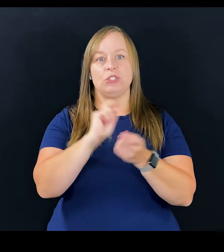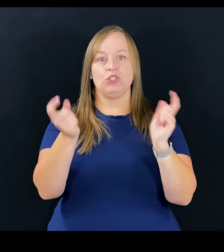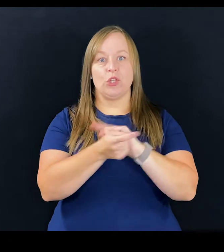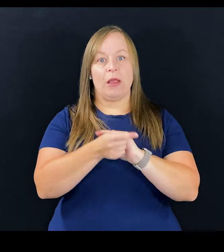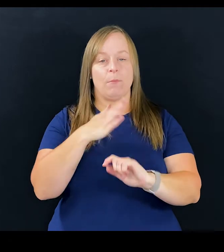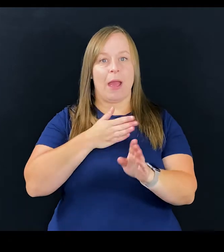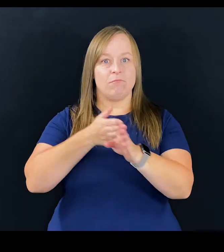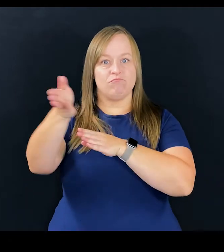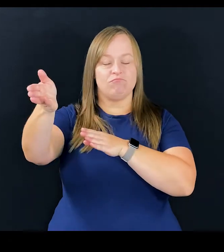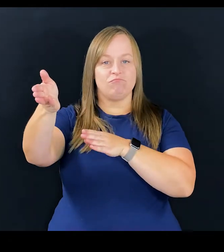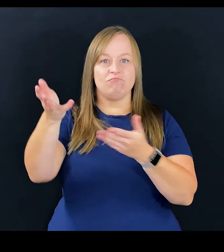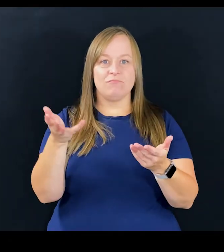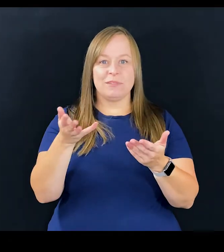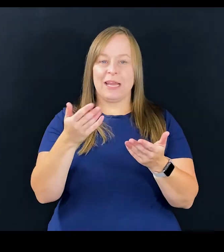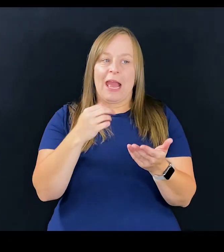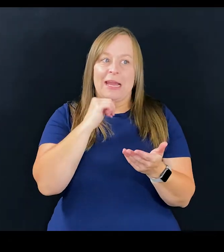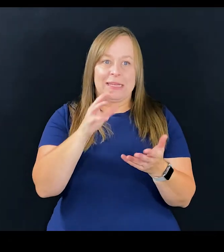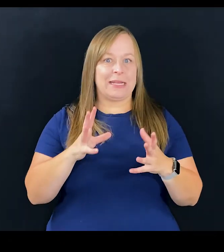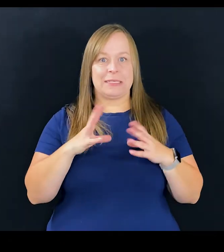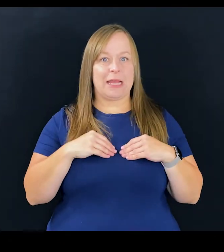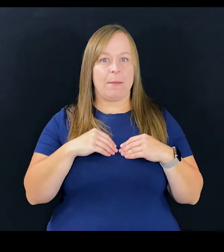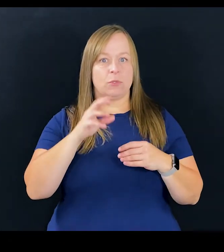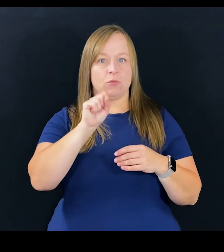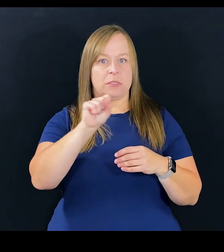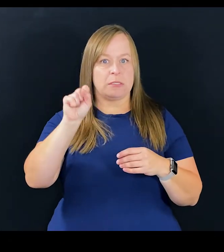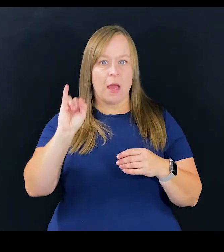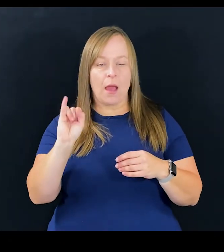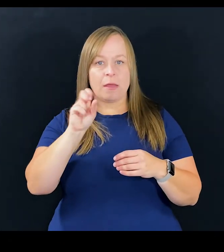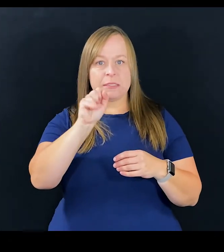changed my trajectory. I didn't accept social security, disability benefits.